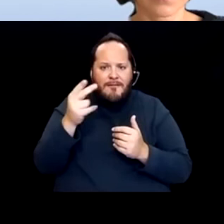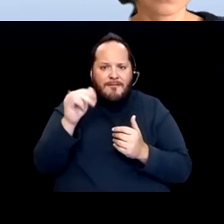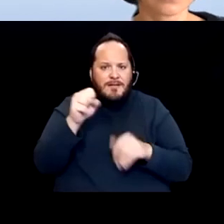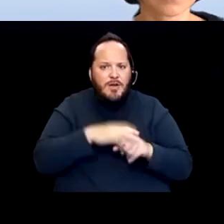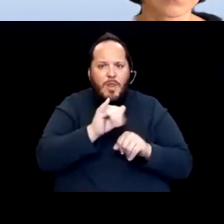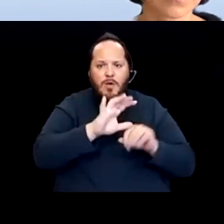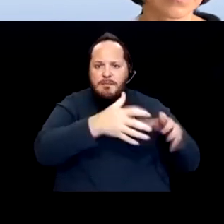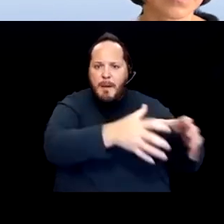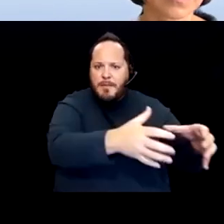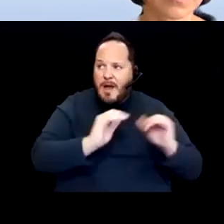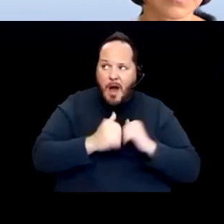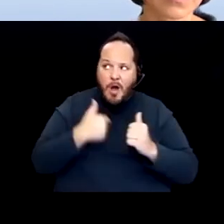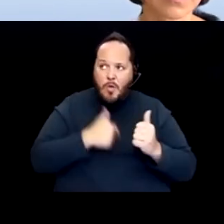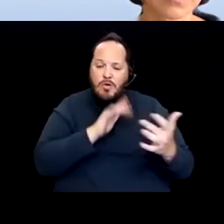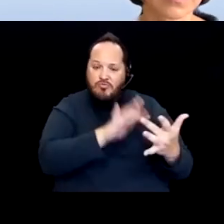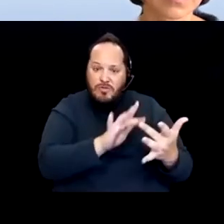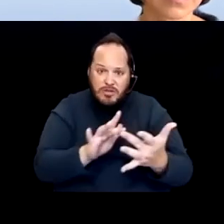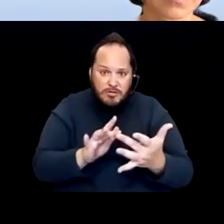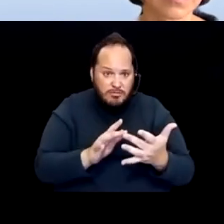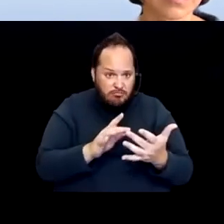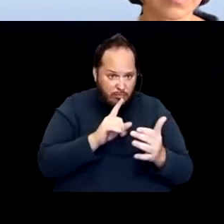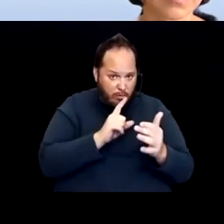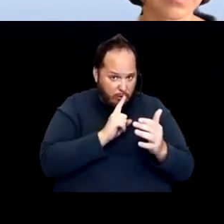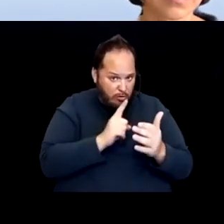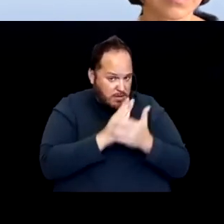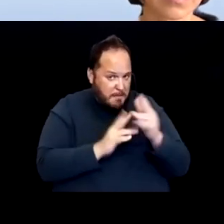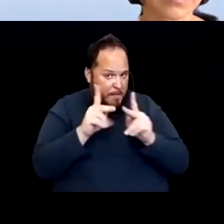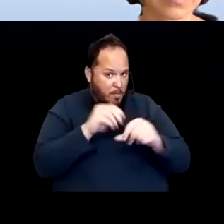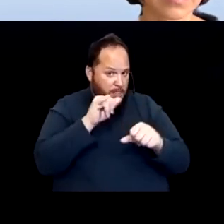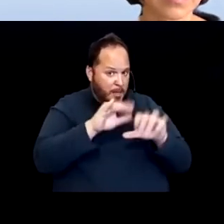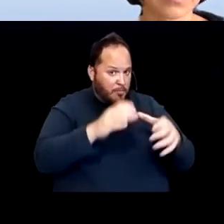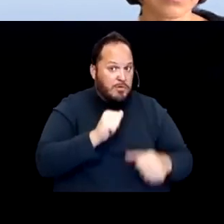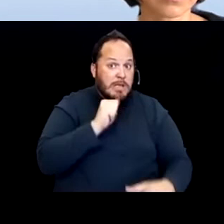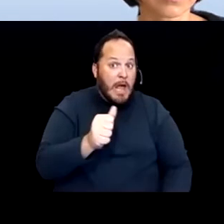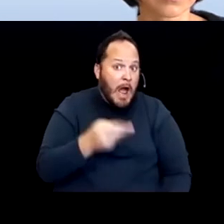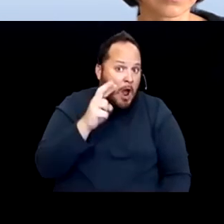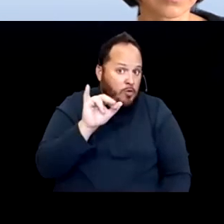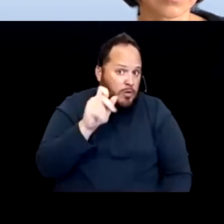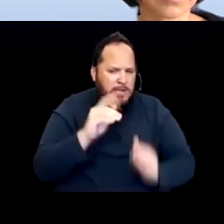Are there people in these populations who are not high risk? How do we identify those folks? Like all of these questions came